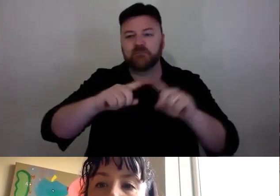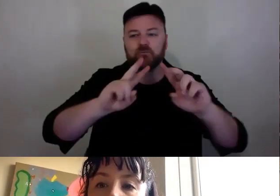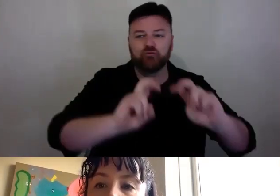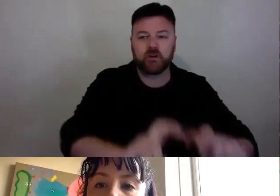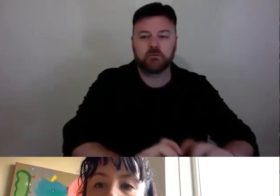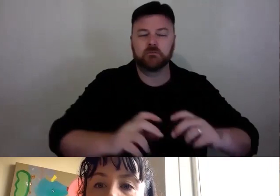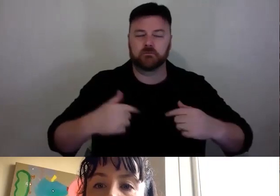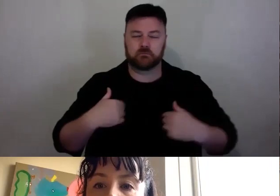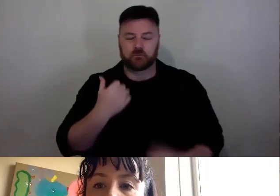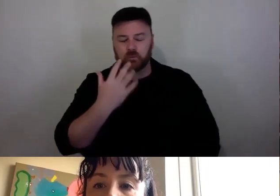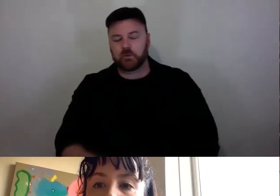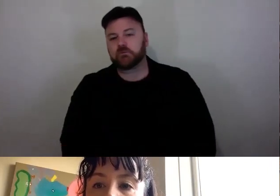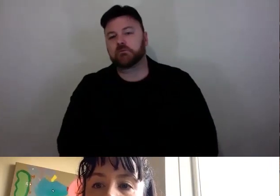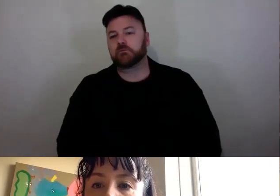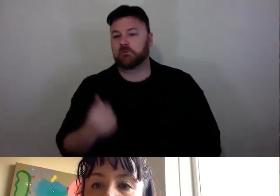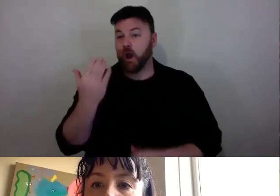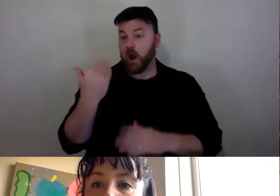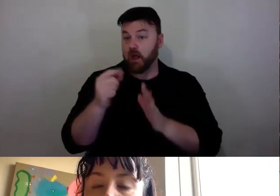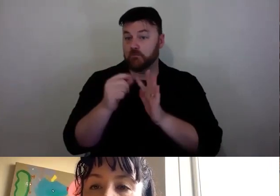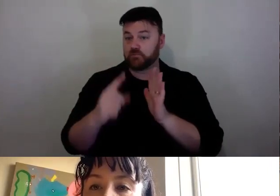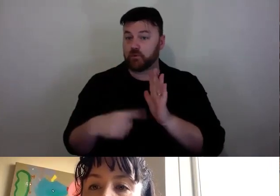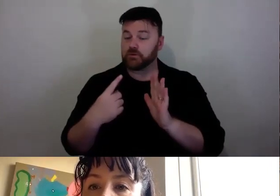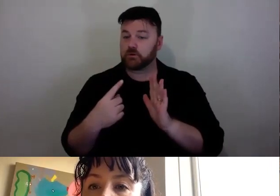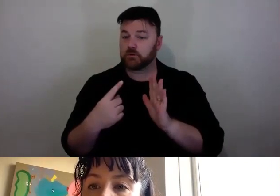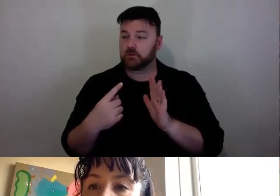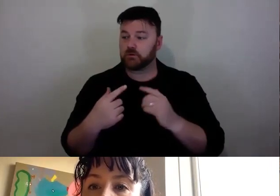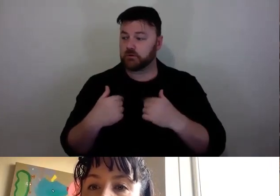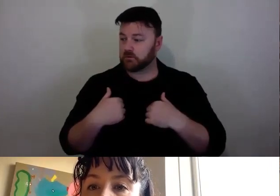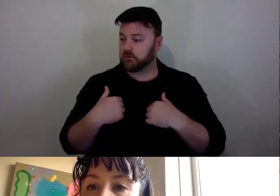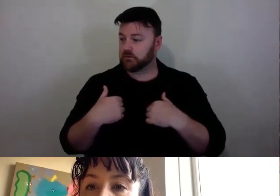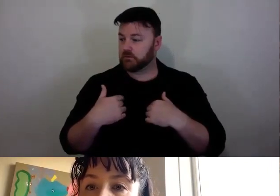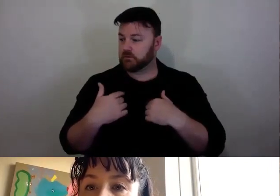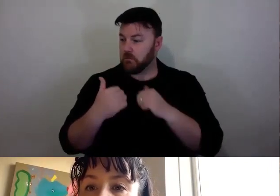The last project that we did, we probably worked with two